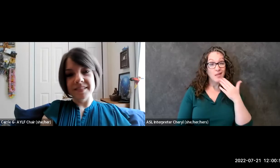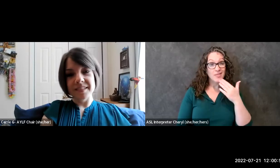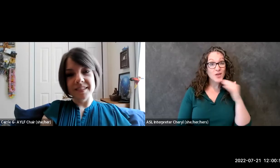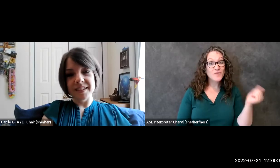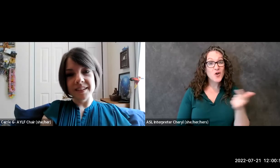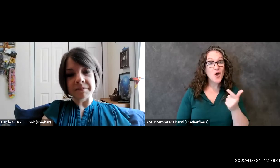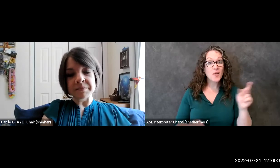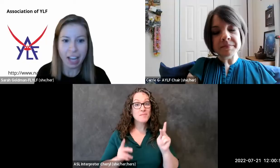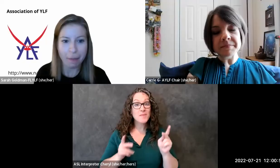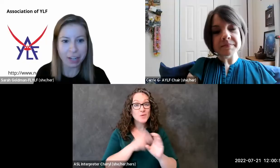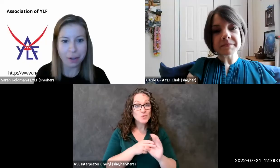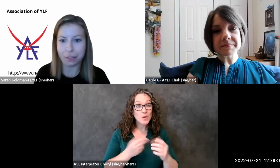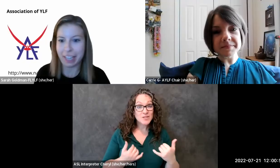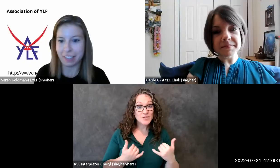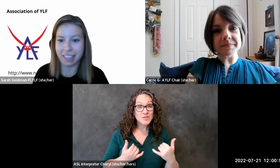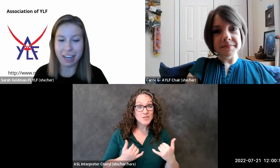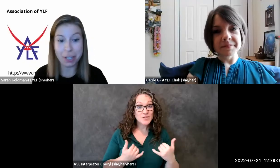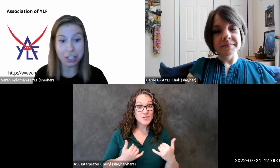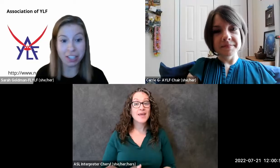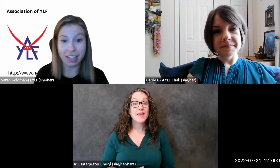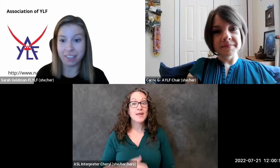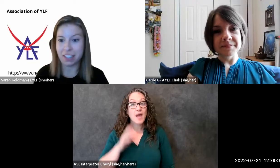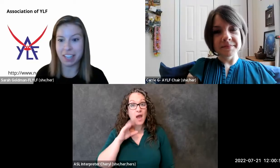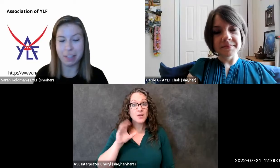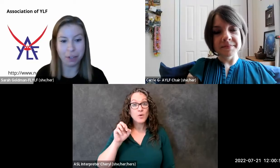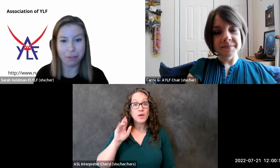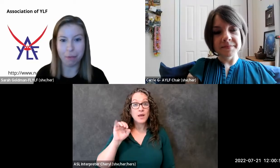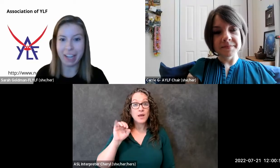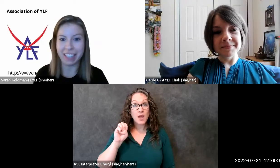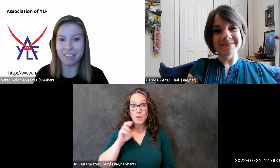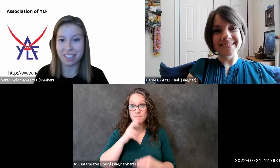and joined us um i know like carrie mentioned that a lot of us are in the middle of our ylef